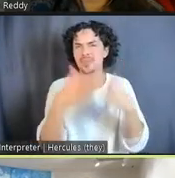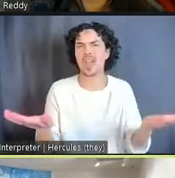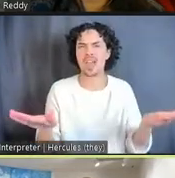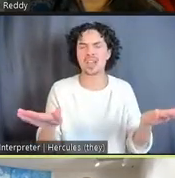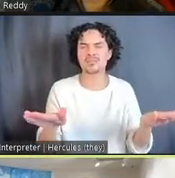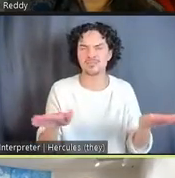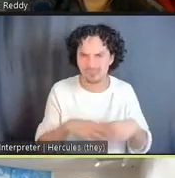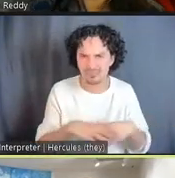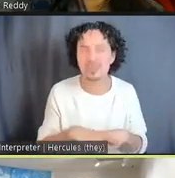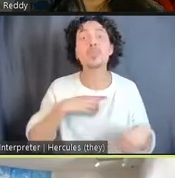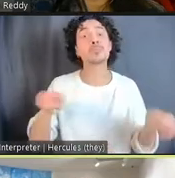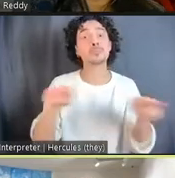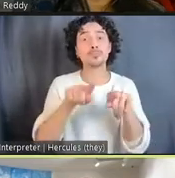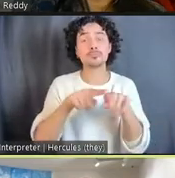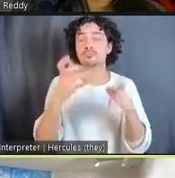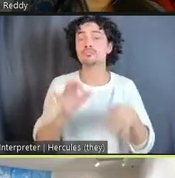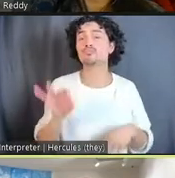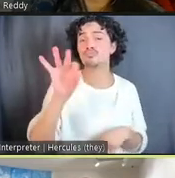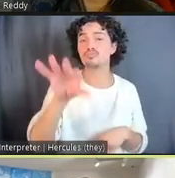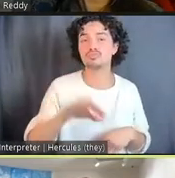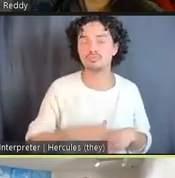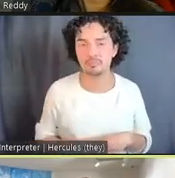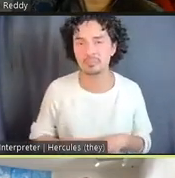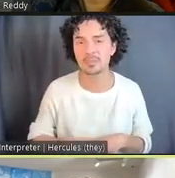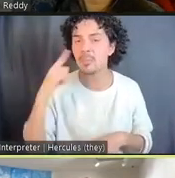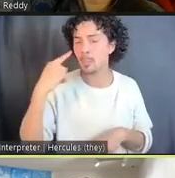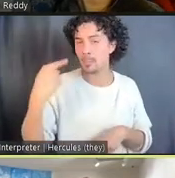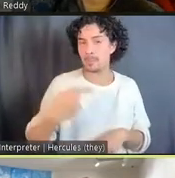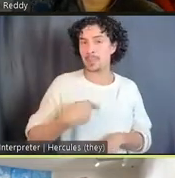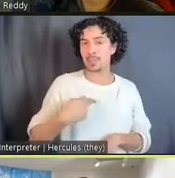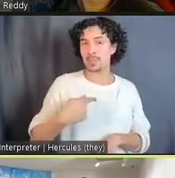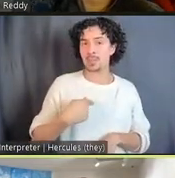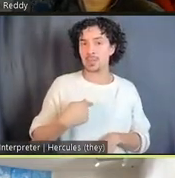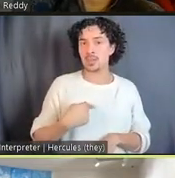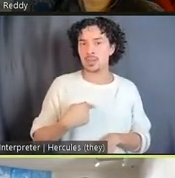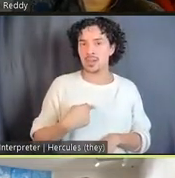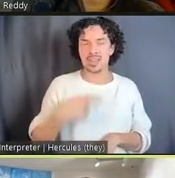I also want to say that, for me, what brings all of this work together, and